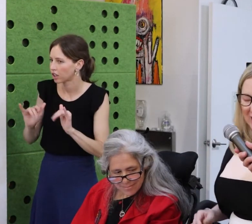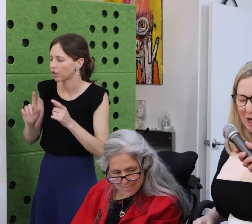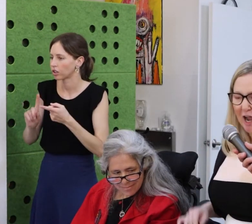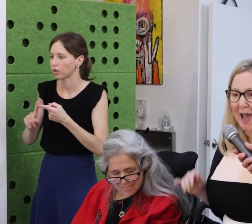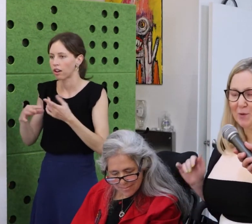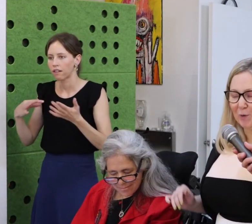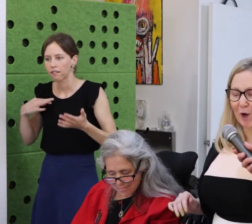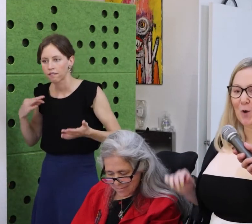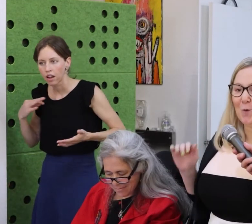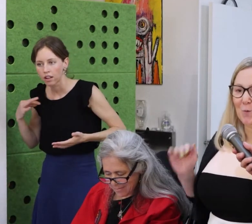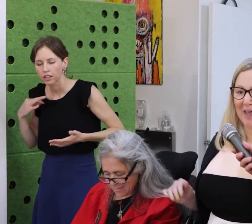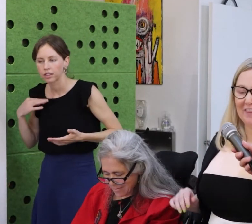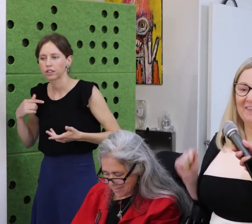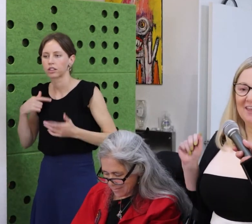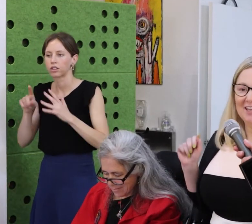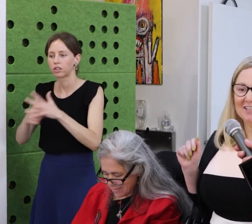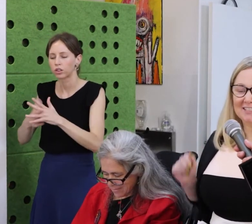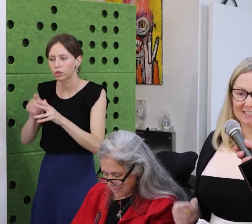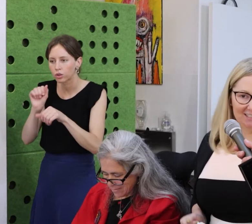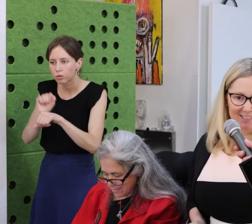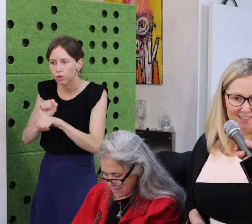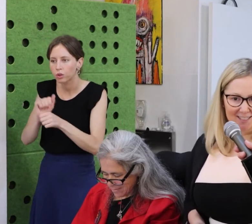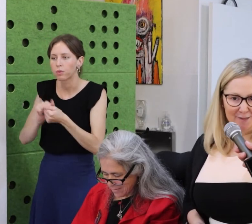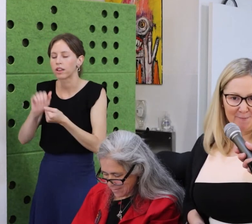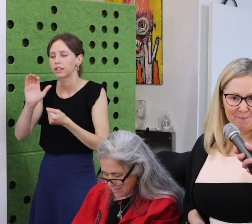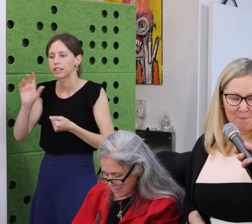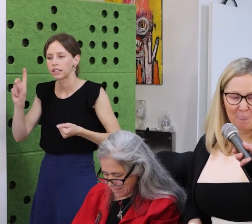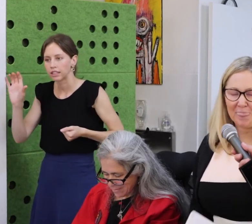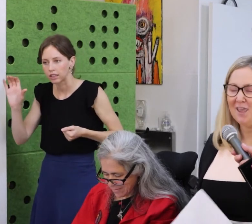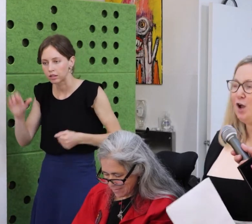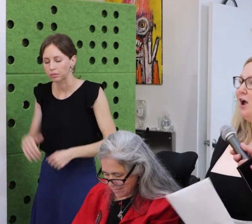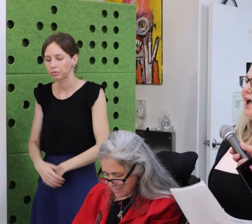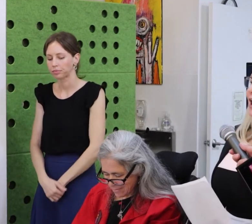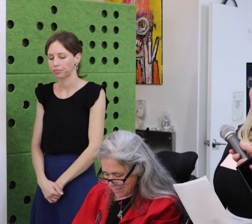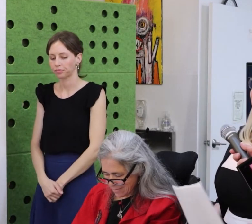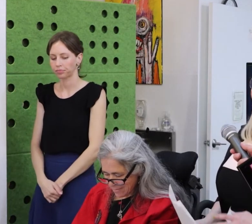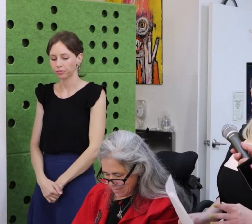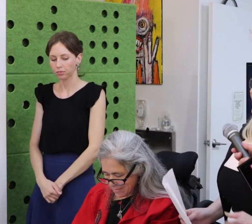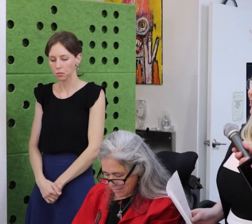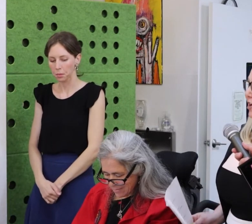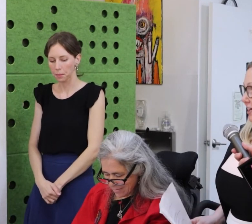Right? It is ablest and it hurts.